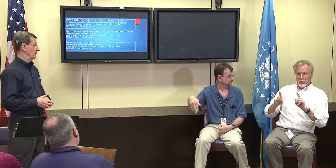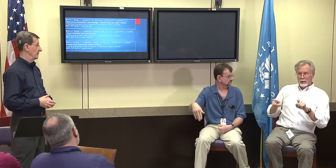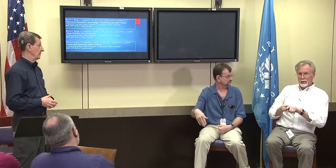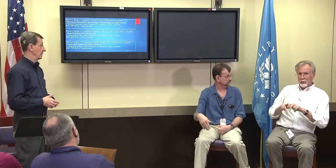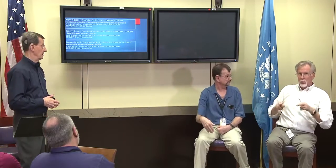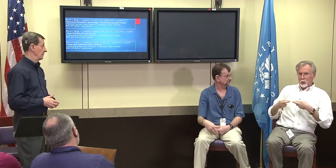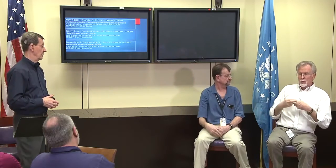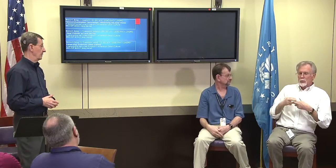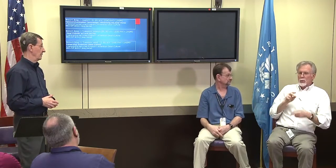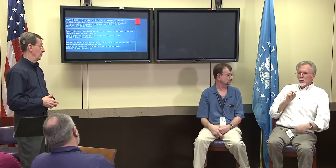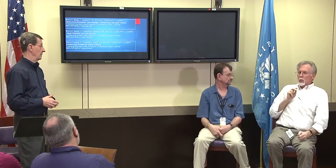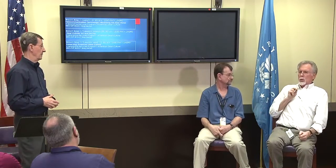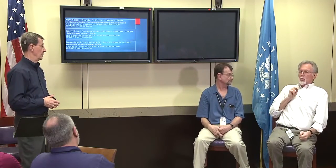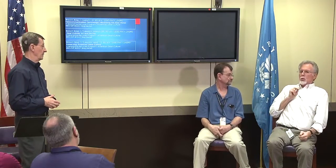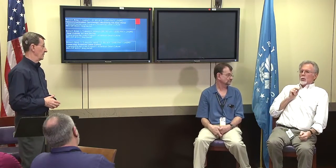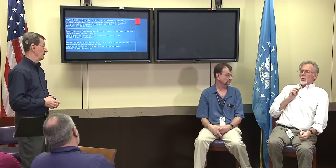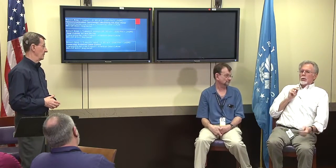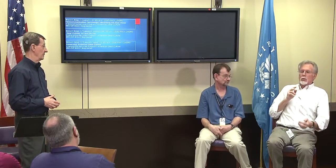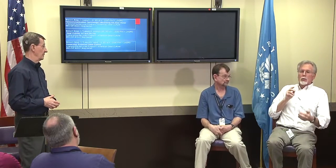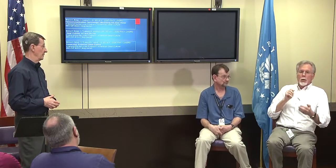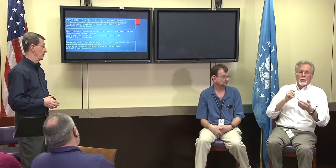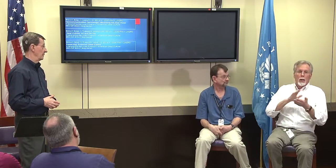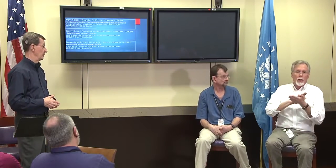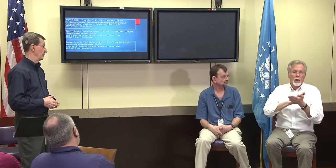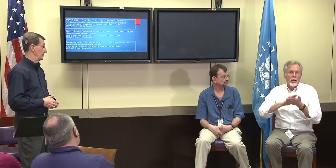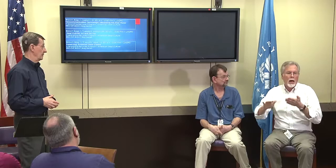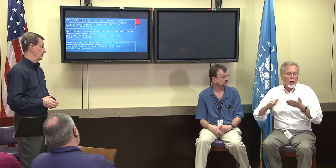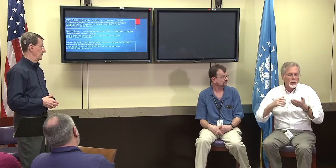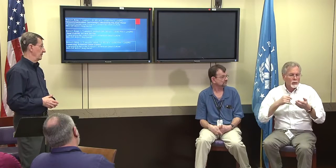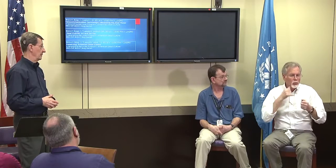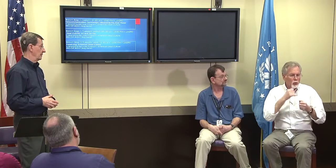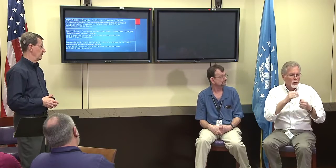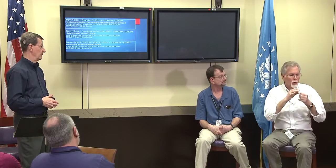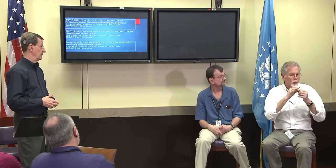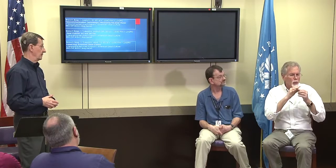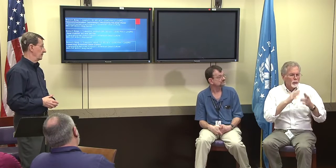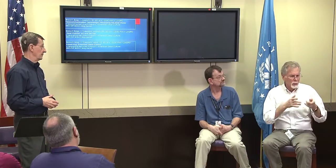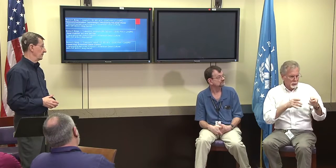If you're in the same room that is not allowed, it would be nice